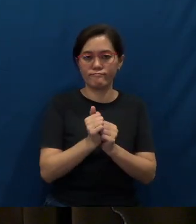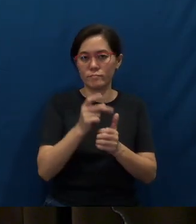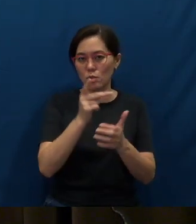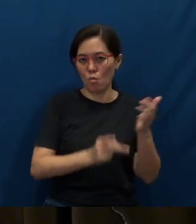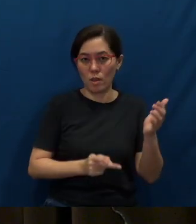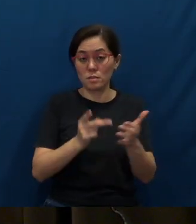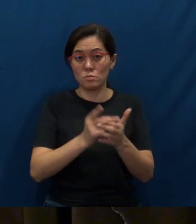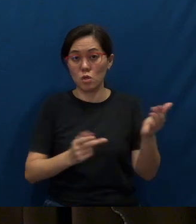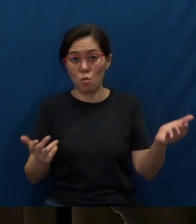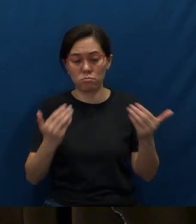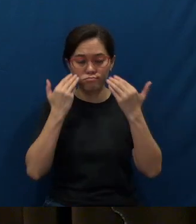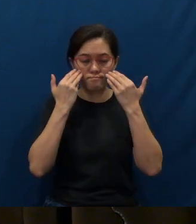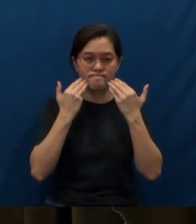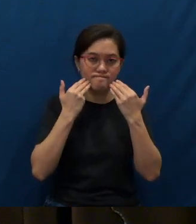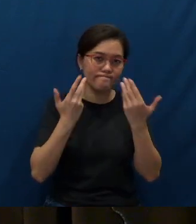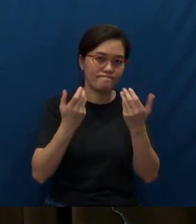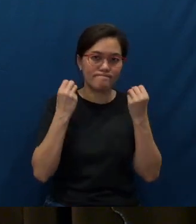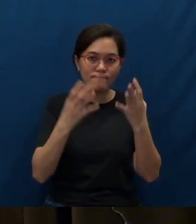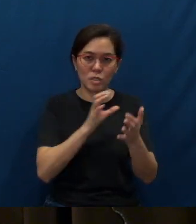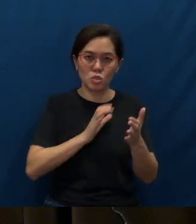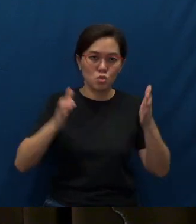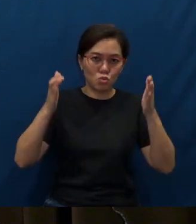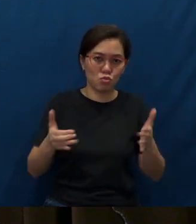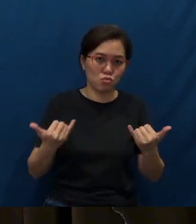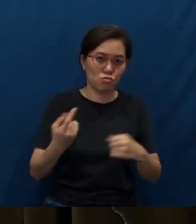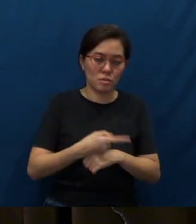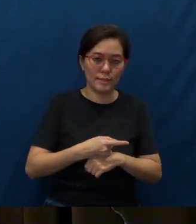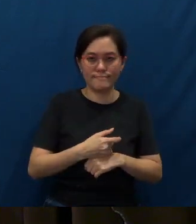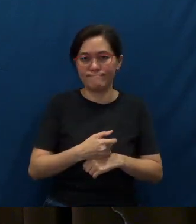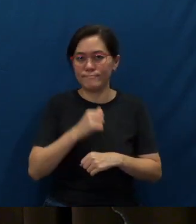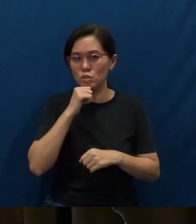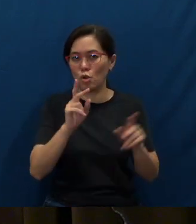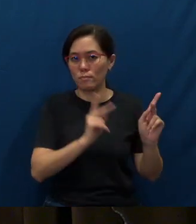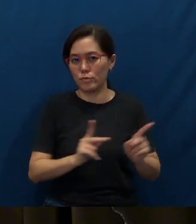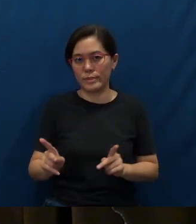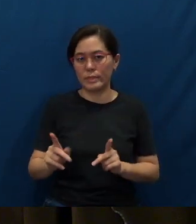a price that sadly, many Christians today may not be prepared to pay.